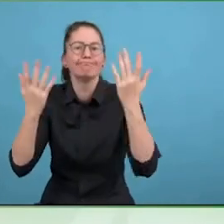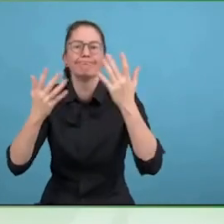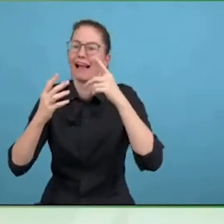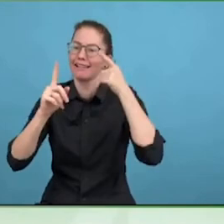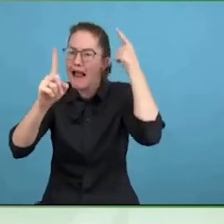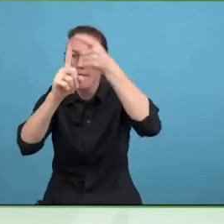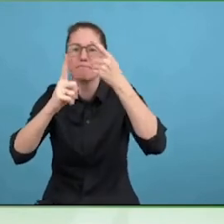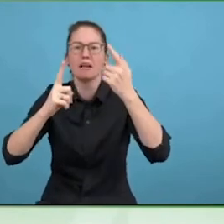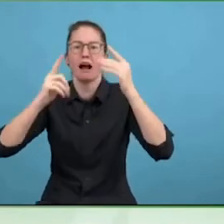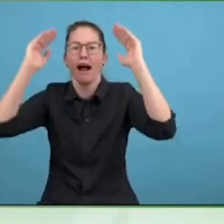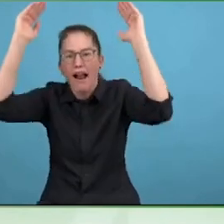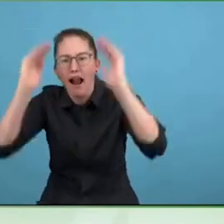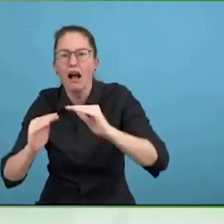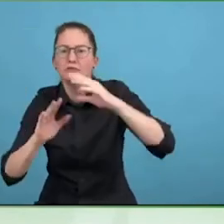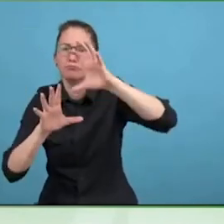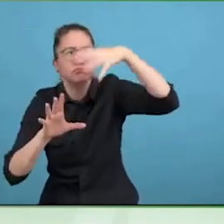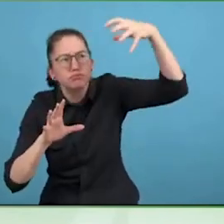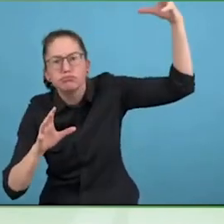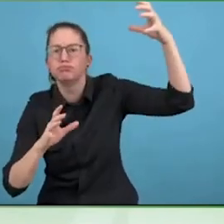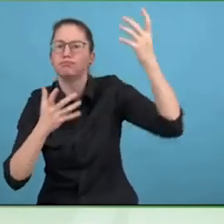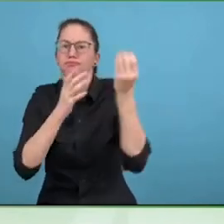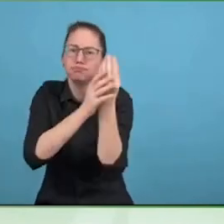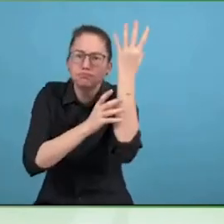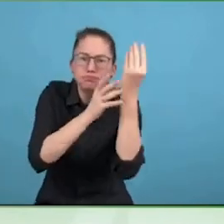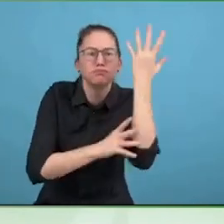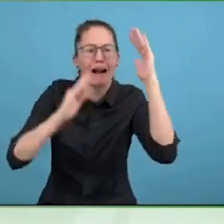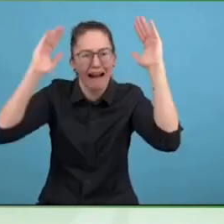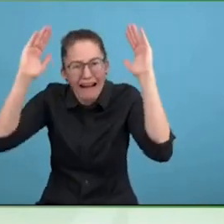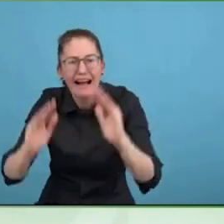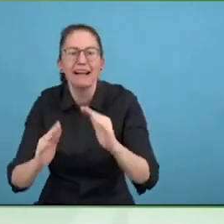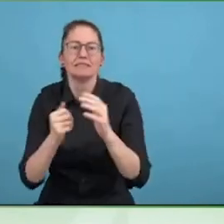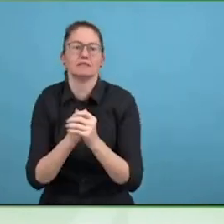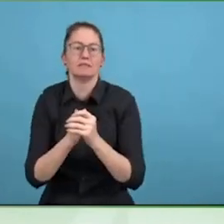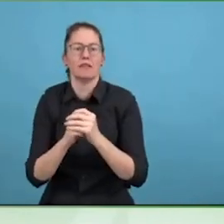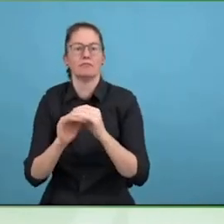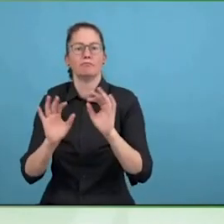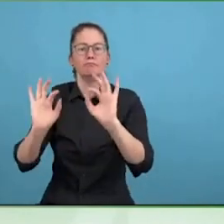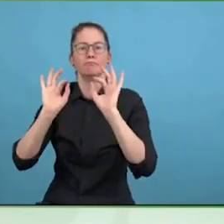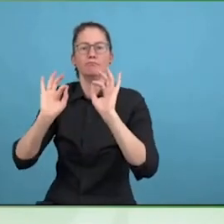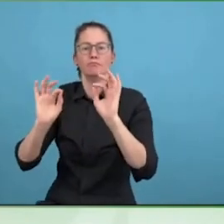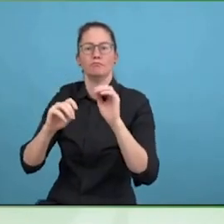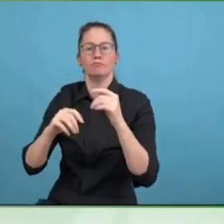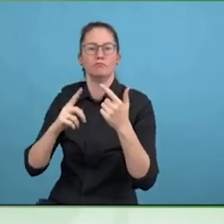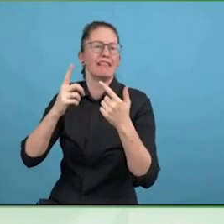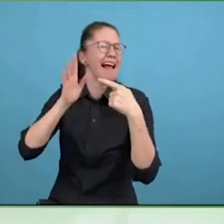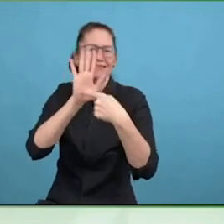plus others because we work with zero and shocker and India to